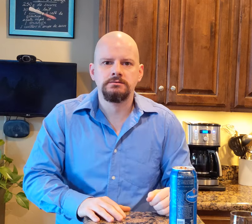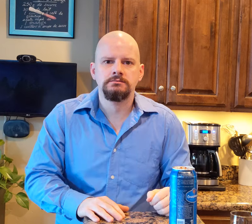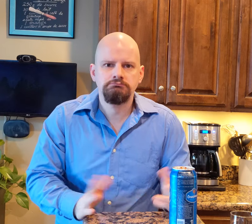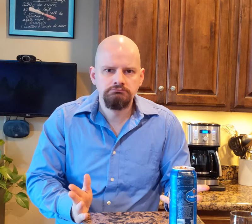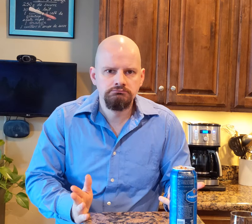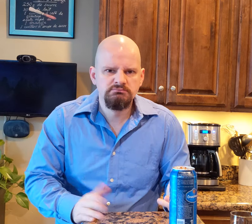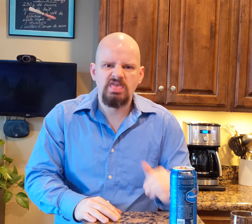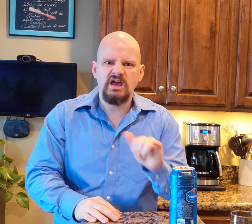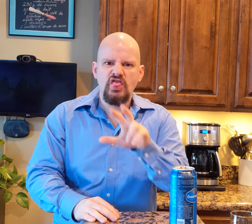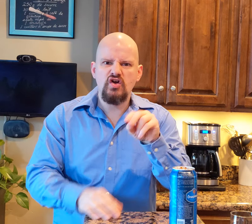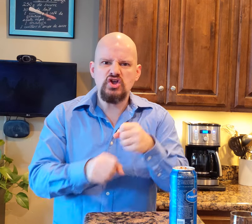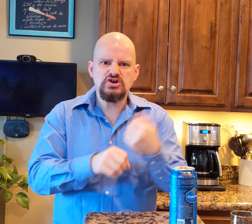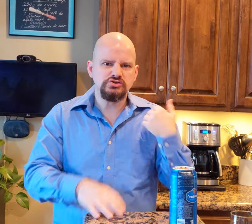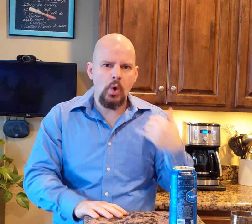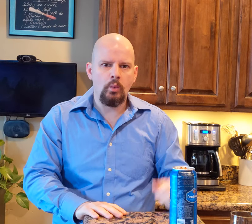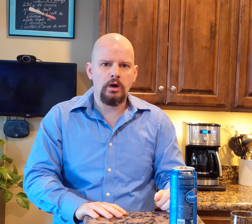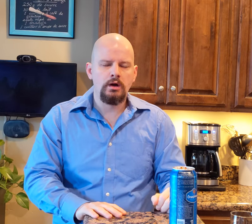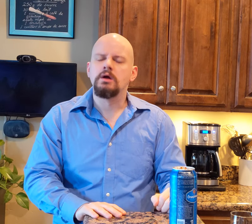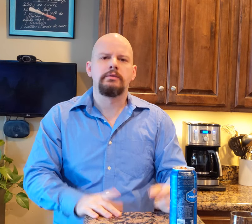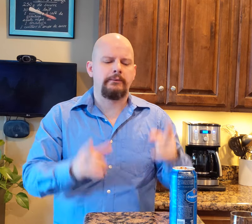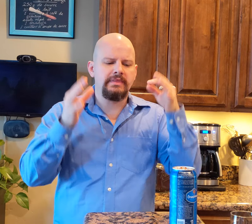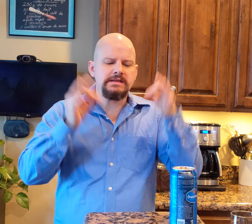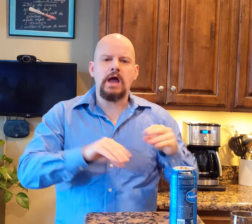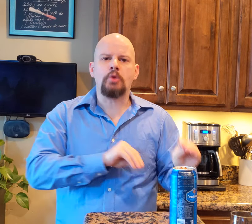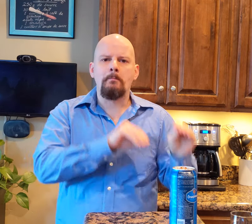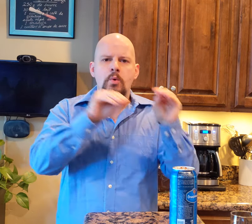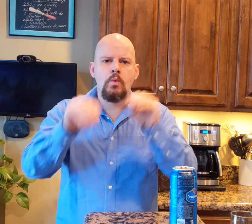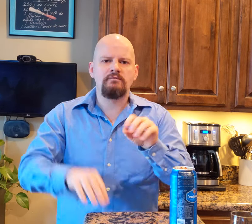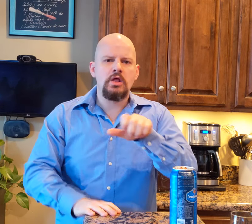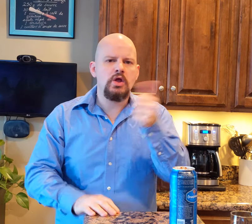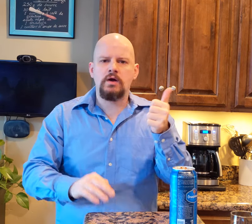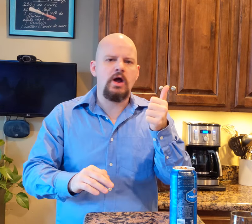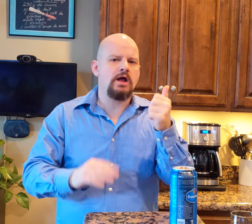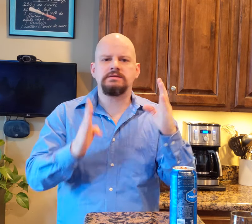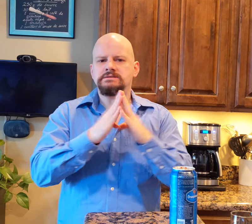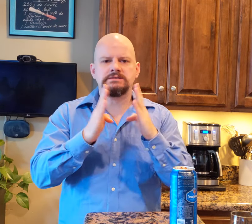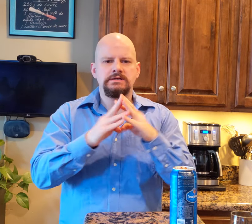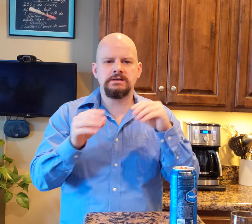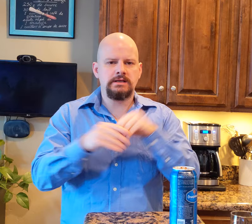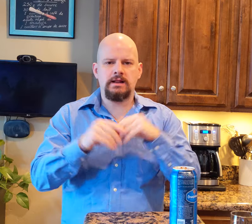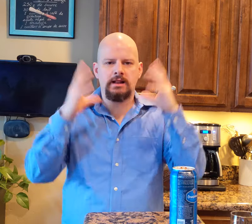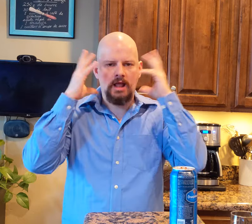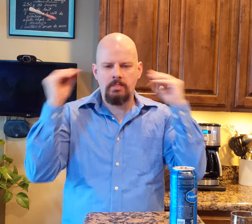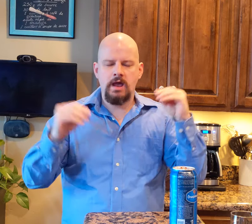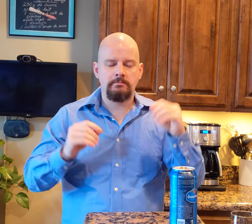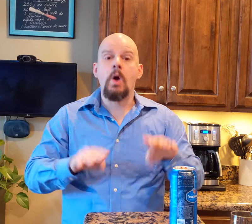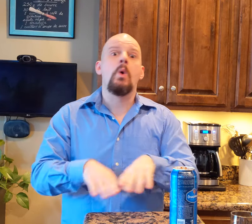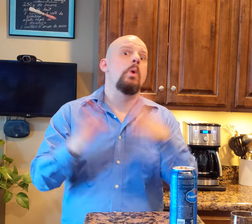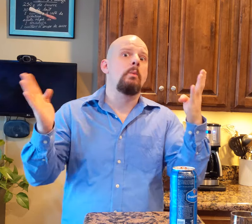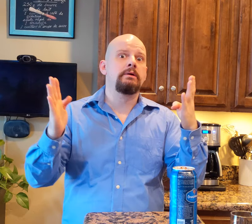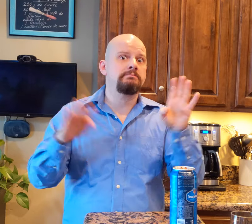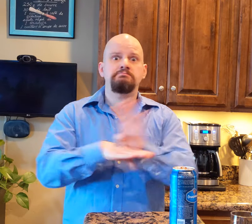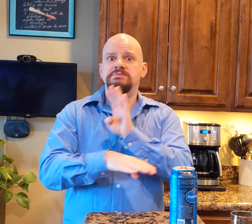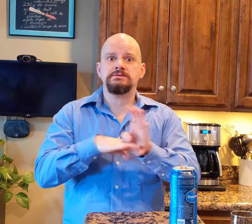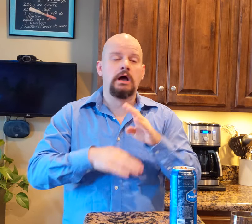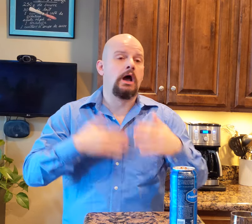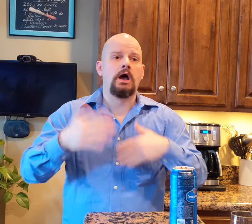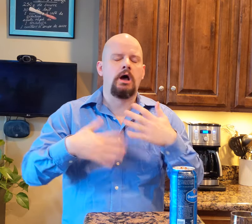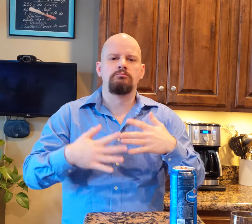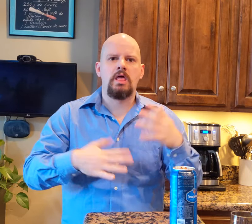That's thirty years ago. They decided to relocate the brewery to a different city in the Netherlands,